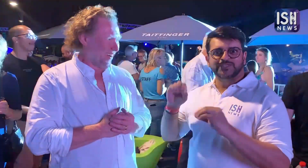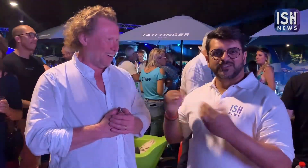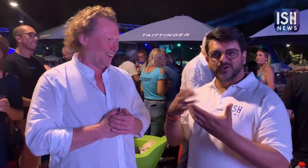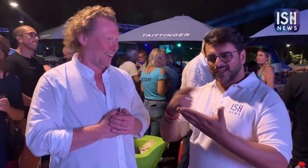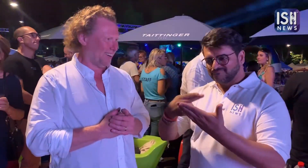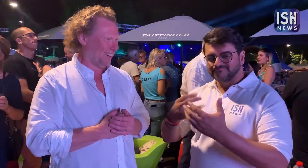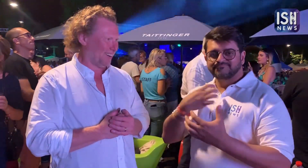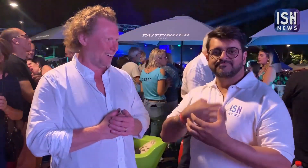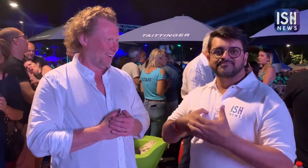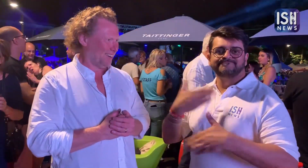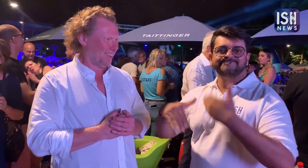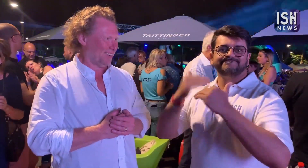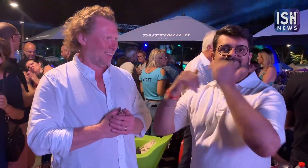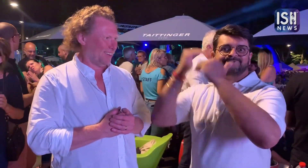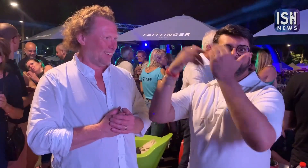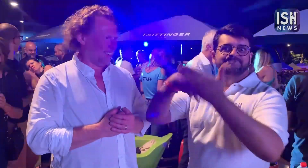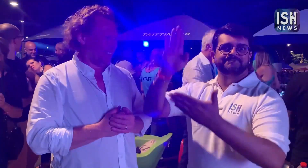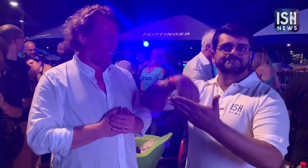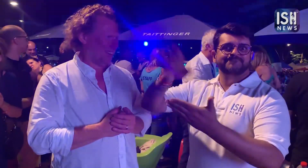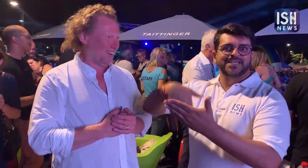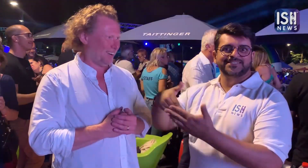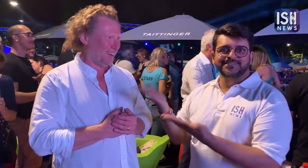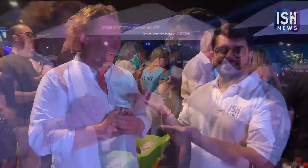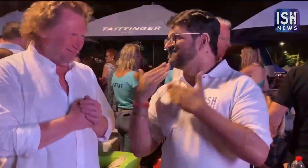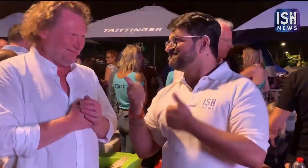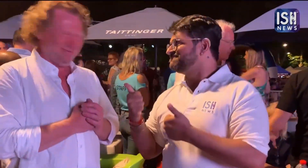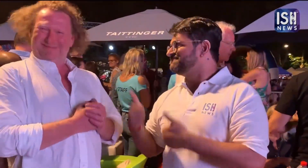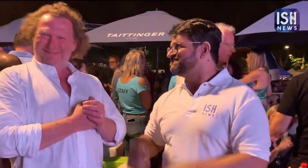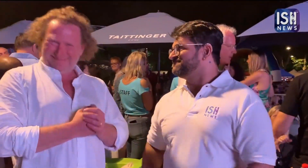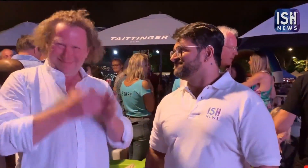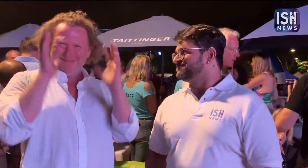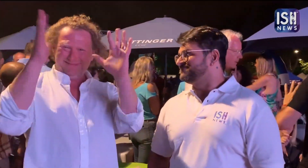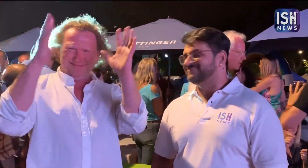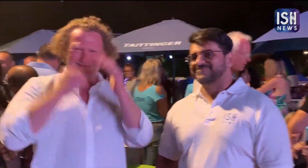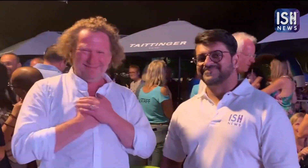This is how he started and now he is a successful painter. Thank you! Cheers!